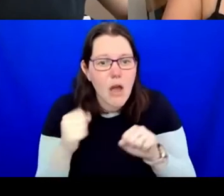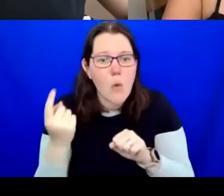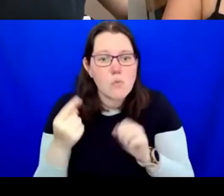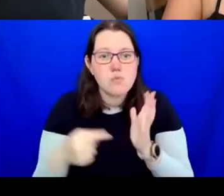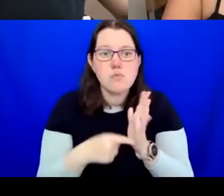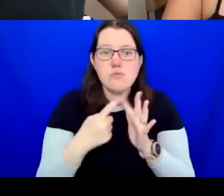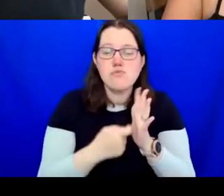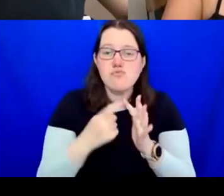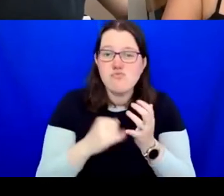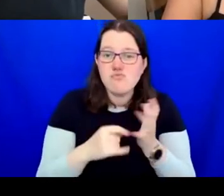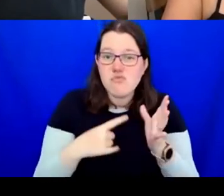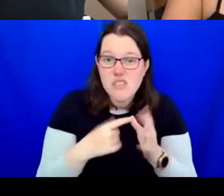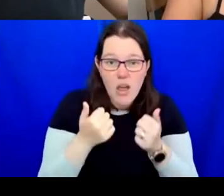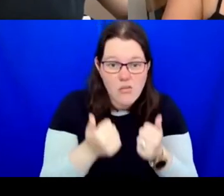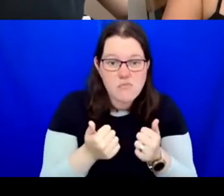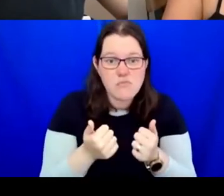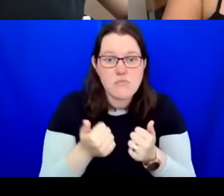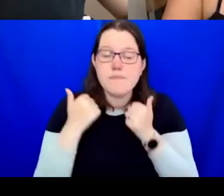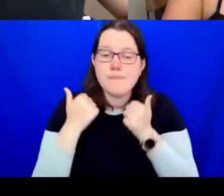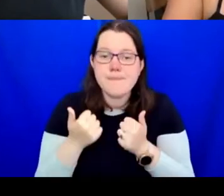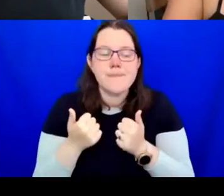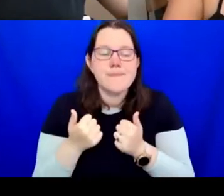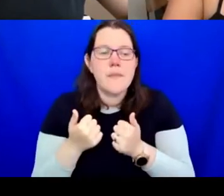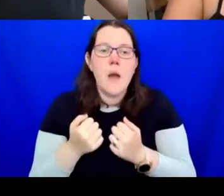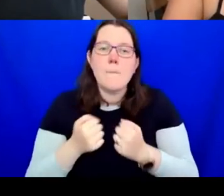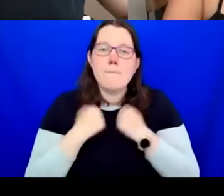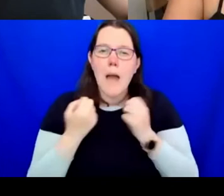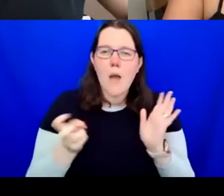I want to say I'm on a three year contract. Before I arrived at the Wellcome